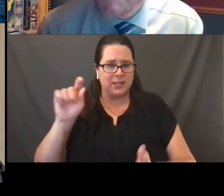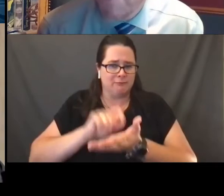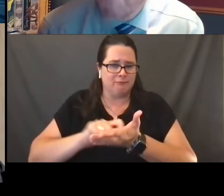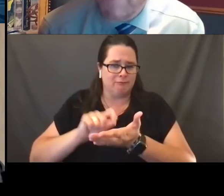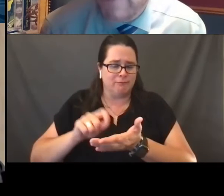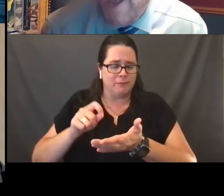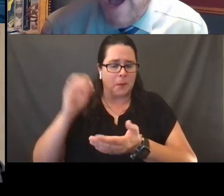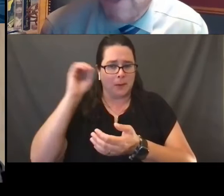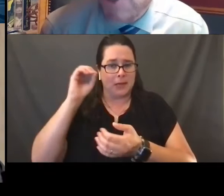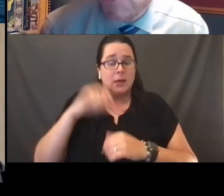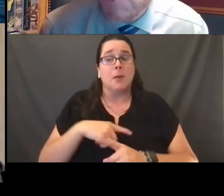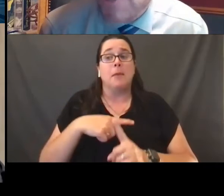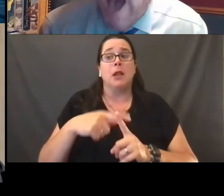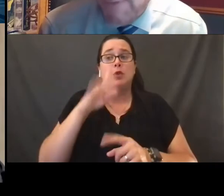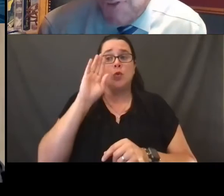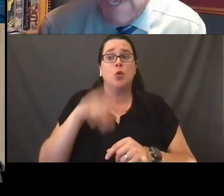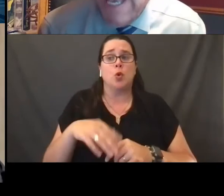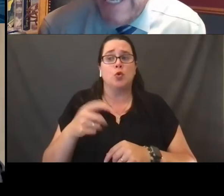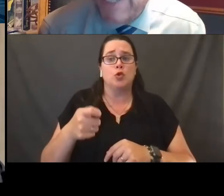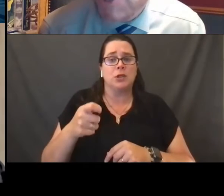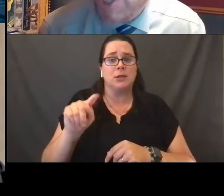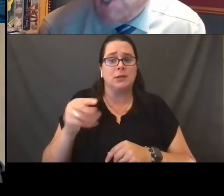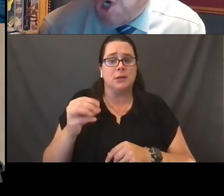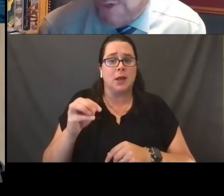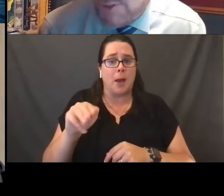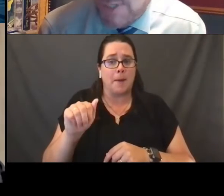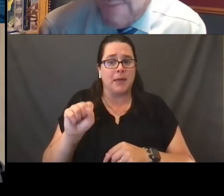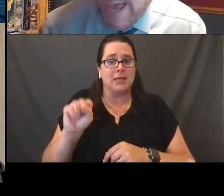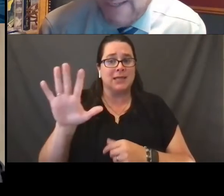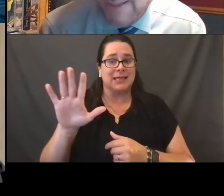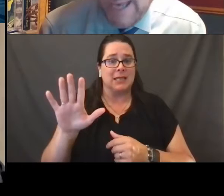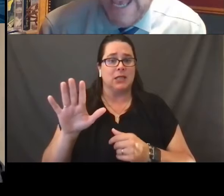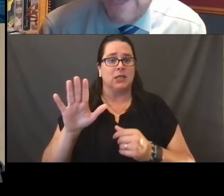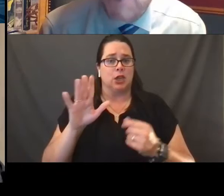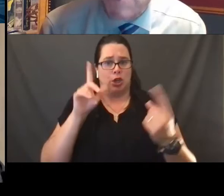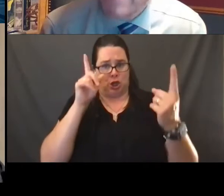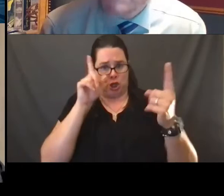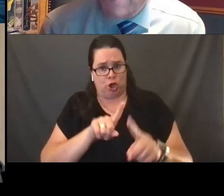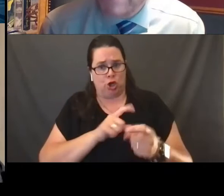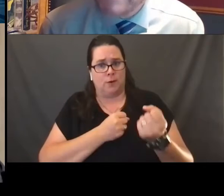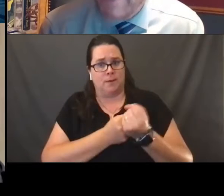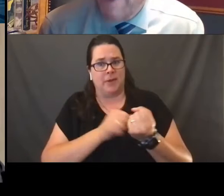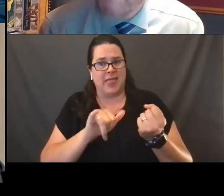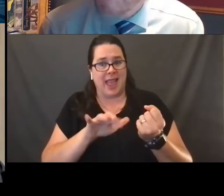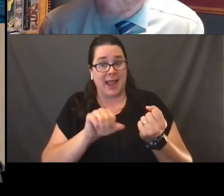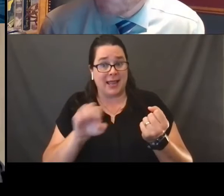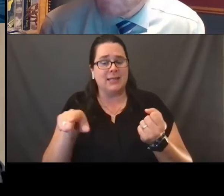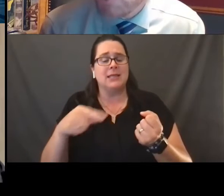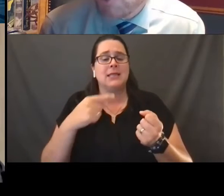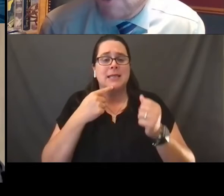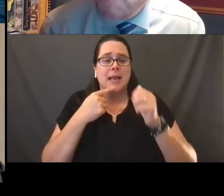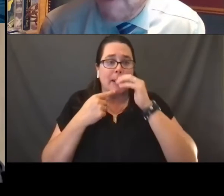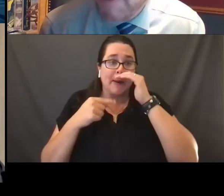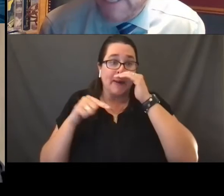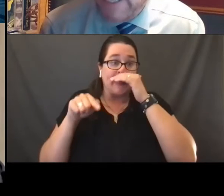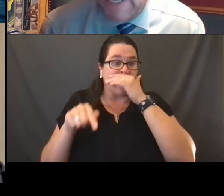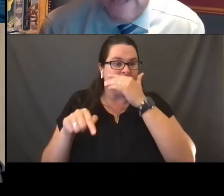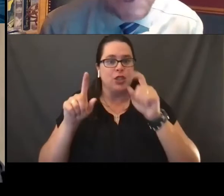you also know that Justice Thomas in his concurrence in that case said that this should just be the beginning.